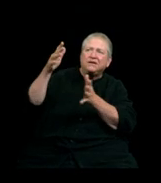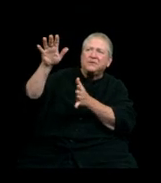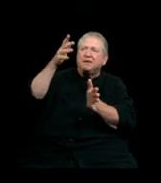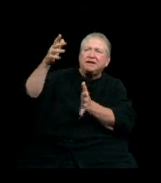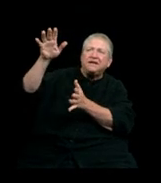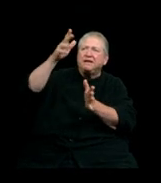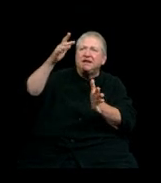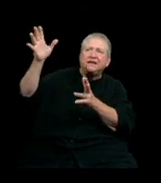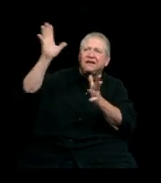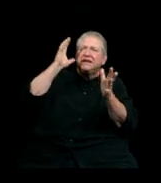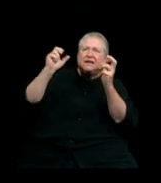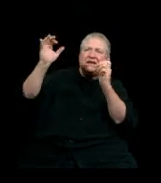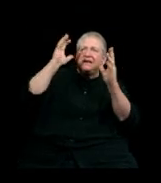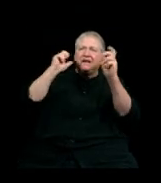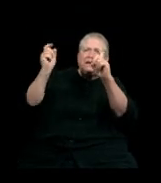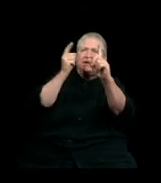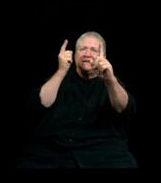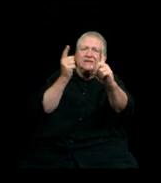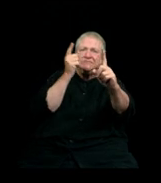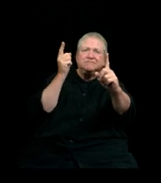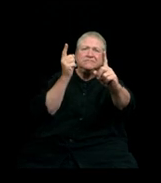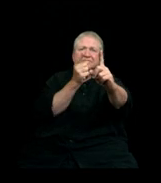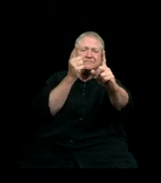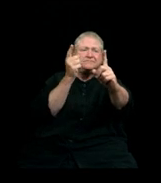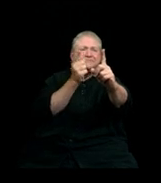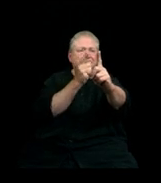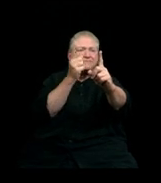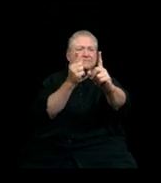Oooooo